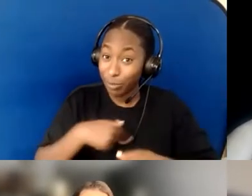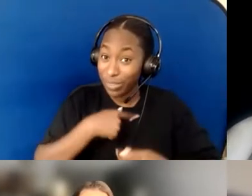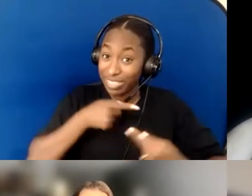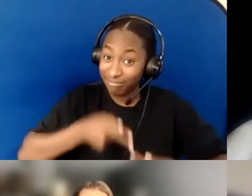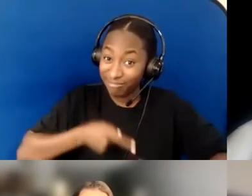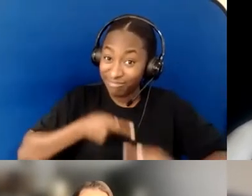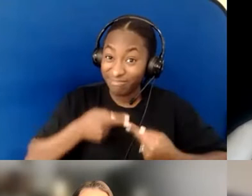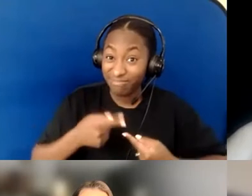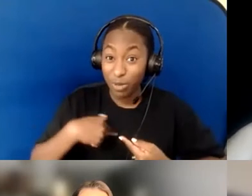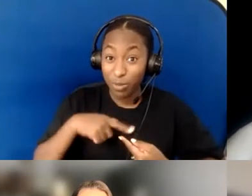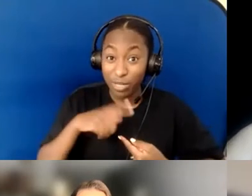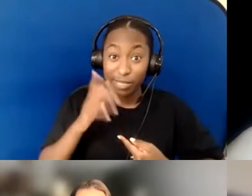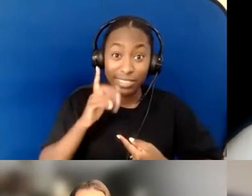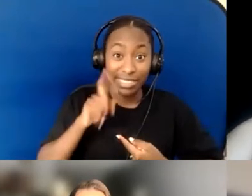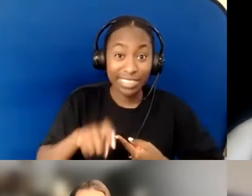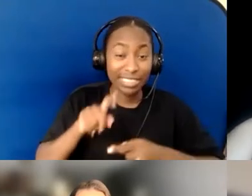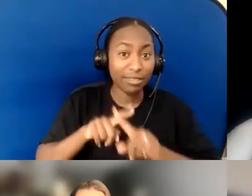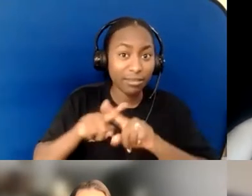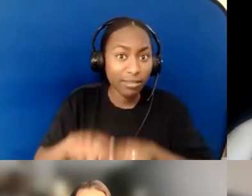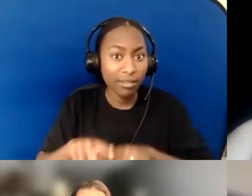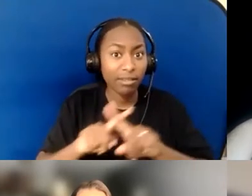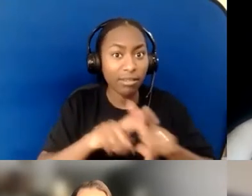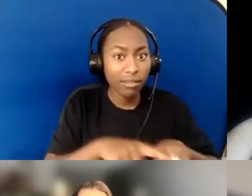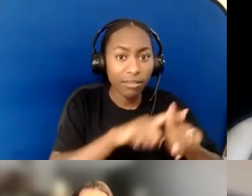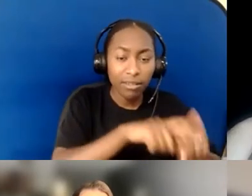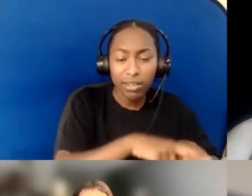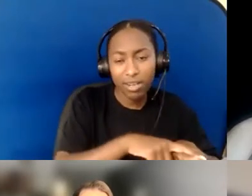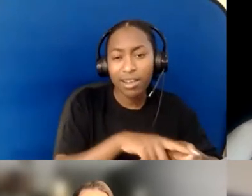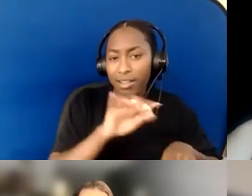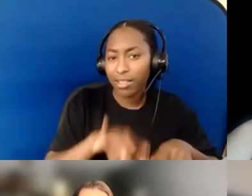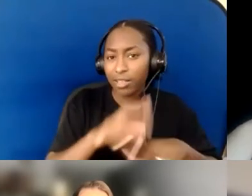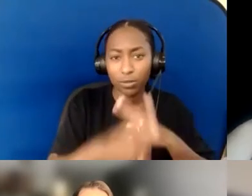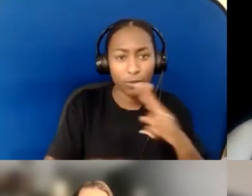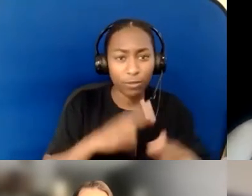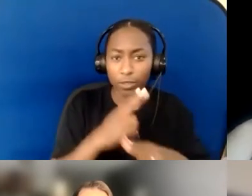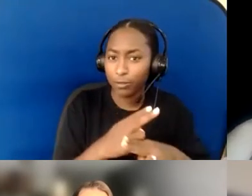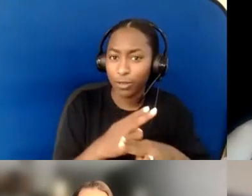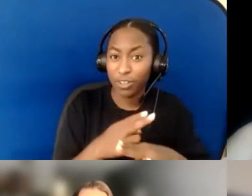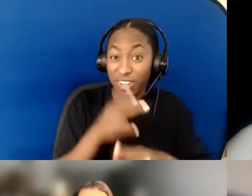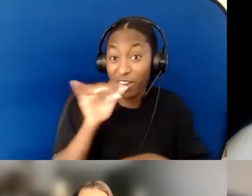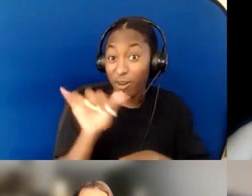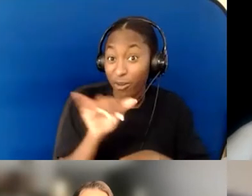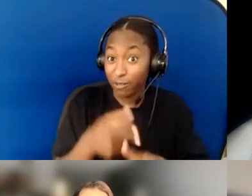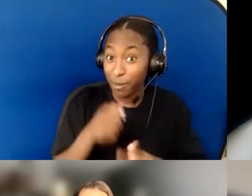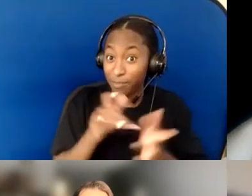To know that that is a universal truth and that is scriptural, I think, goes a long way